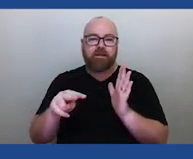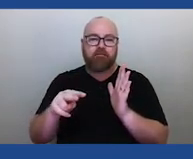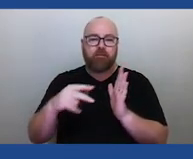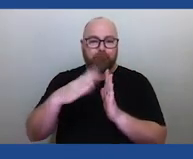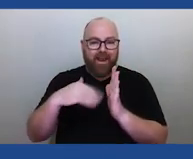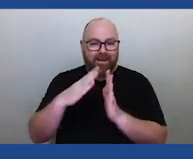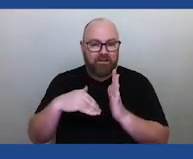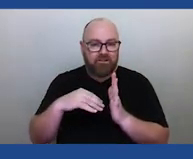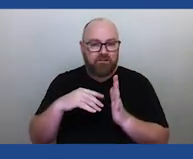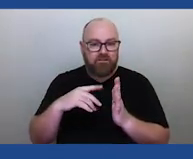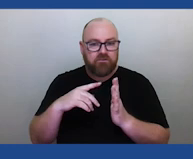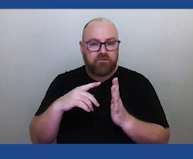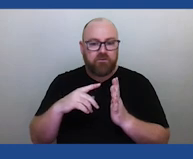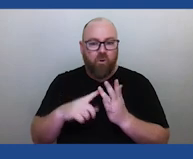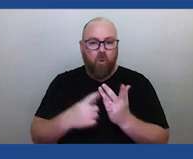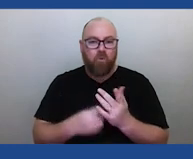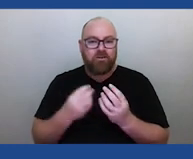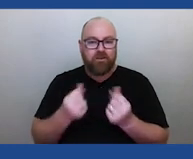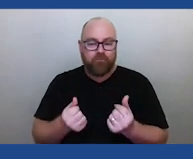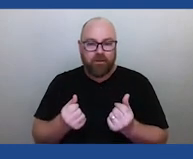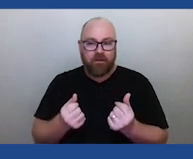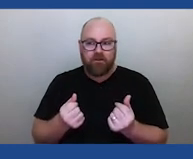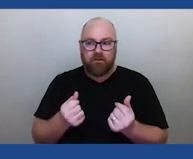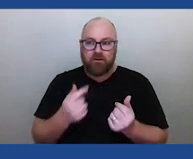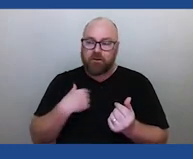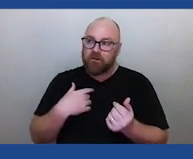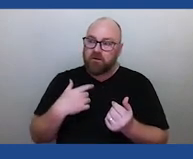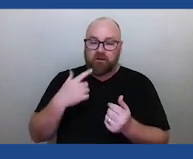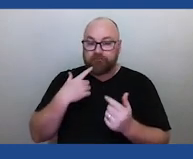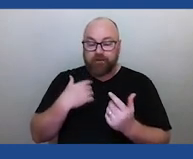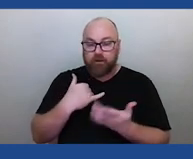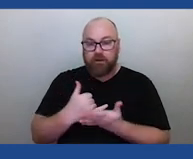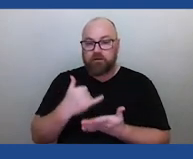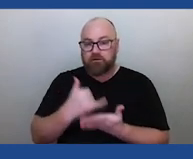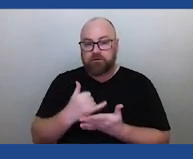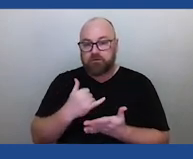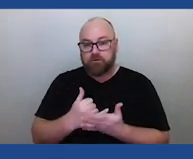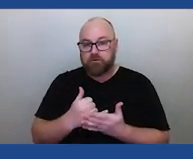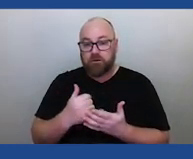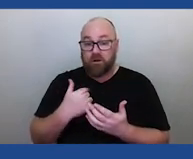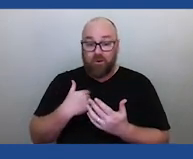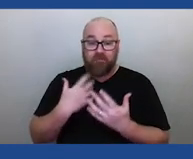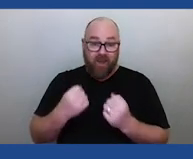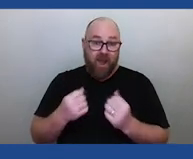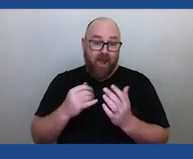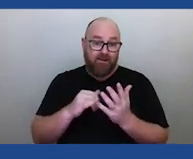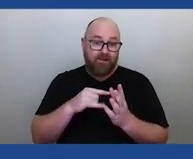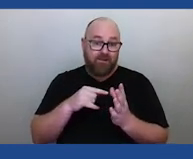I do feel it's a bit of a losing battle. So we're you know, we've had some lights in the sky for quite a long time anyway,